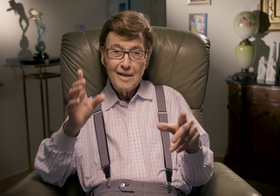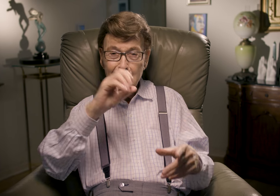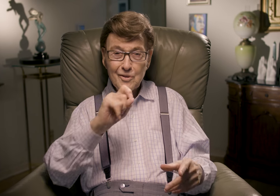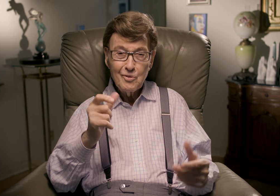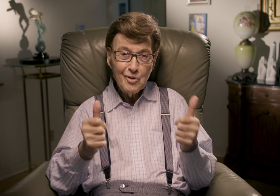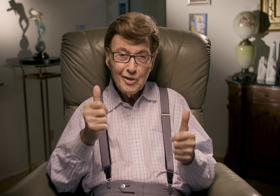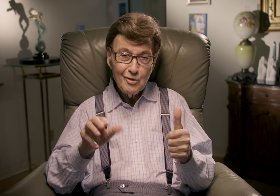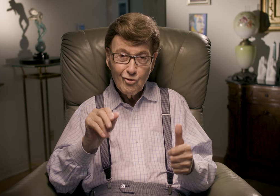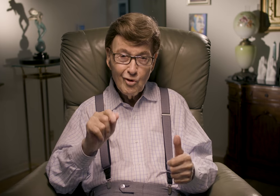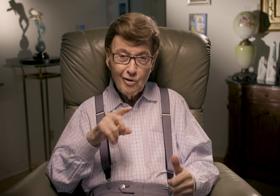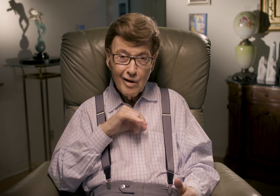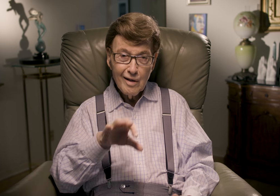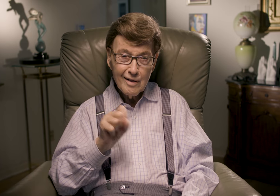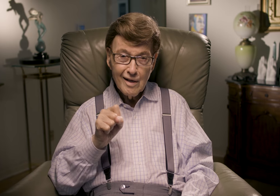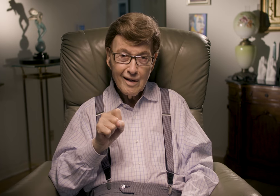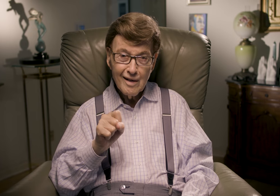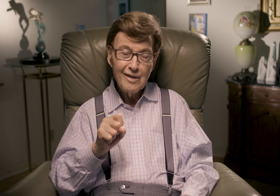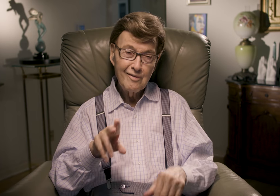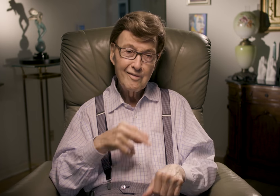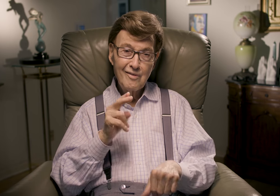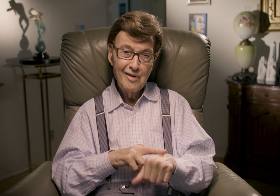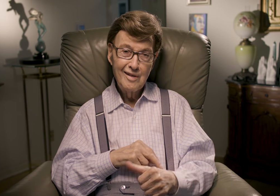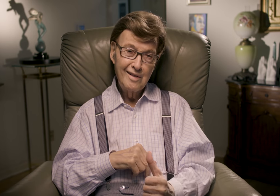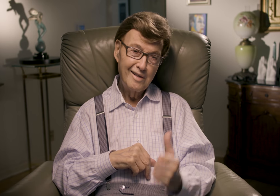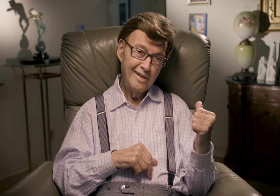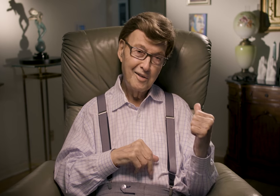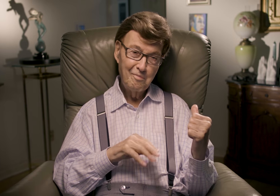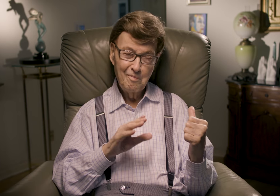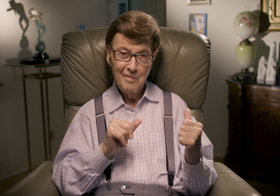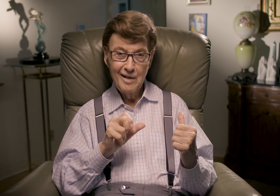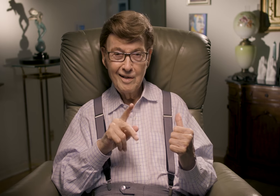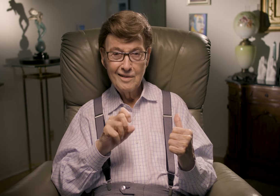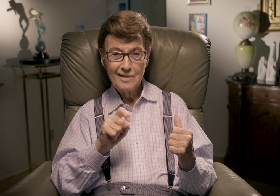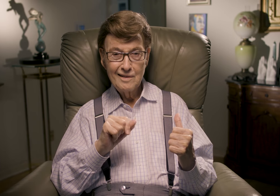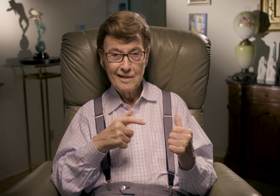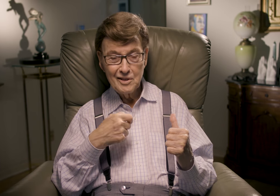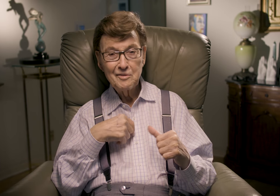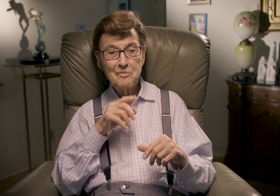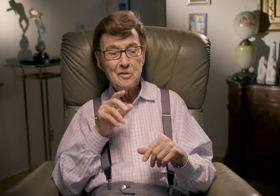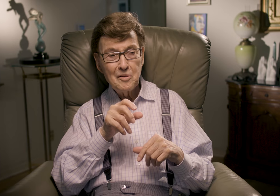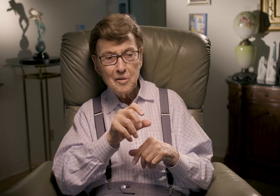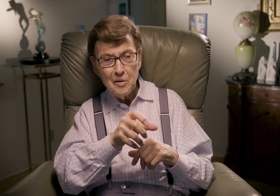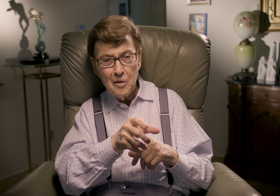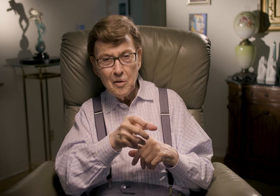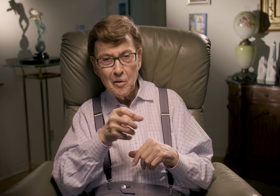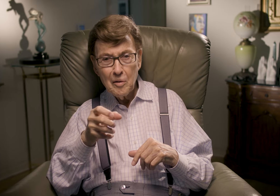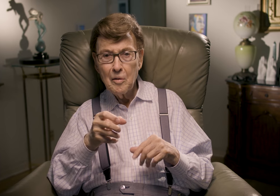Guess which road I took? Of course, it was the one to the backstage. I approached to try the door.